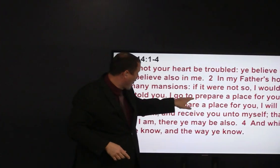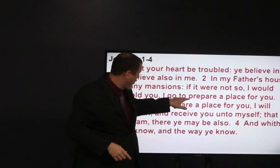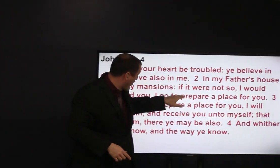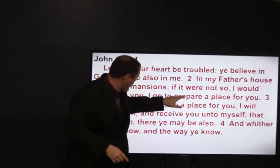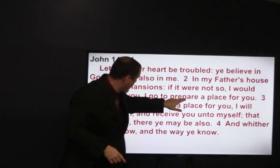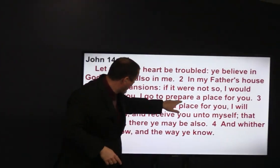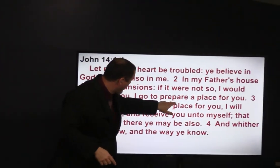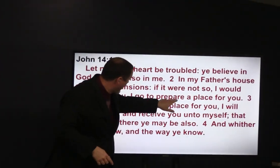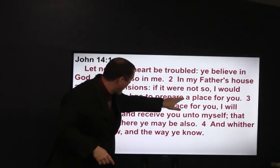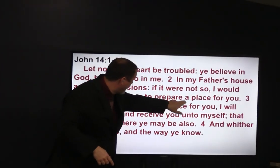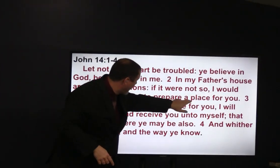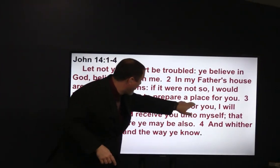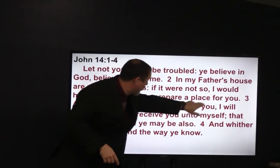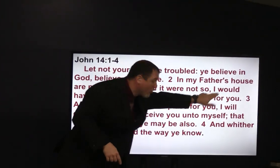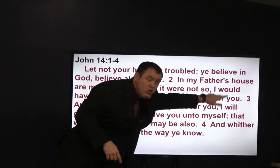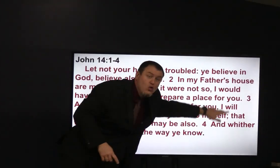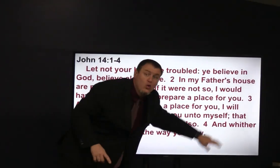I go to prepare a place for you